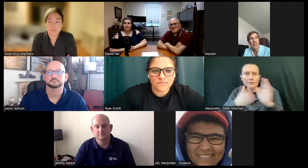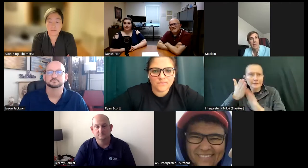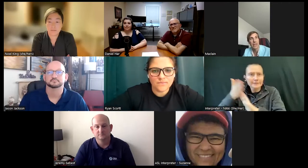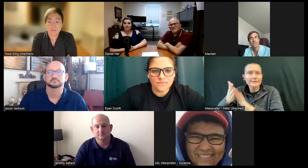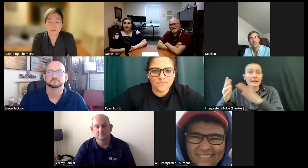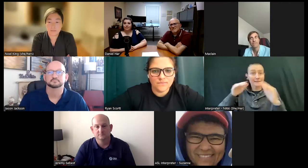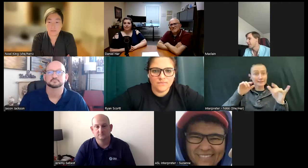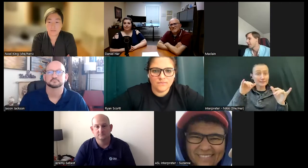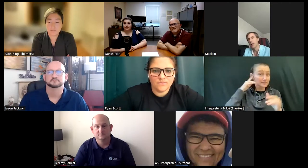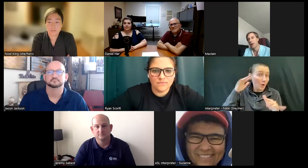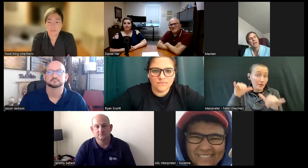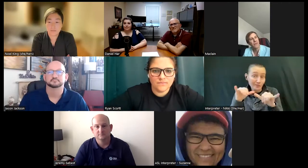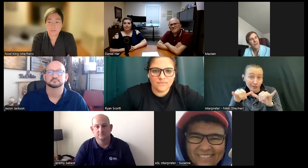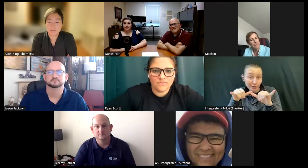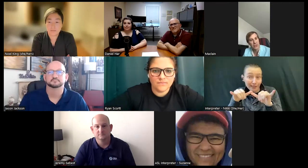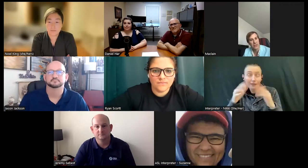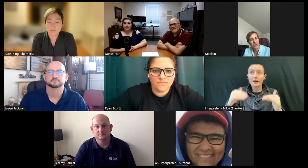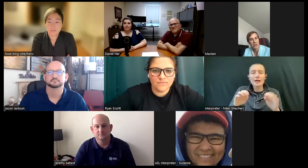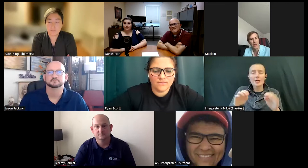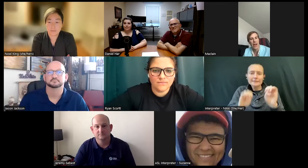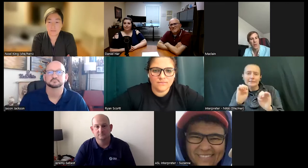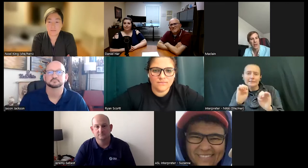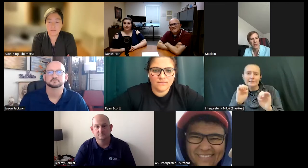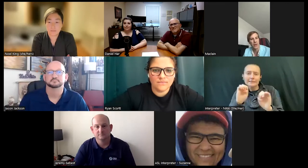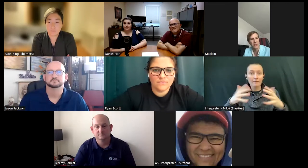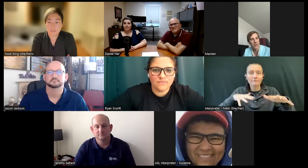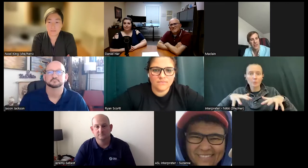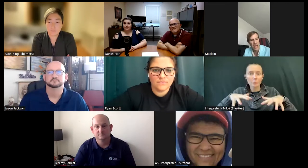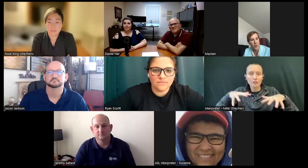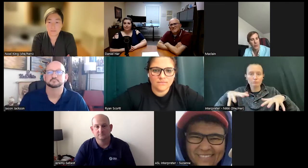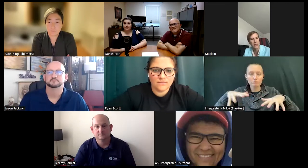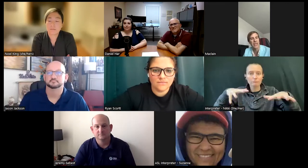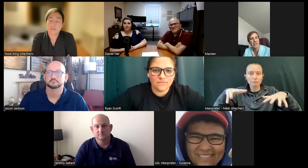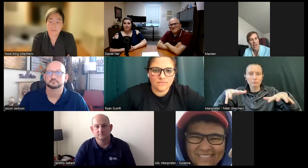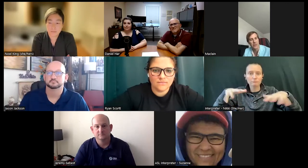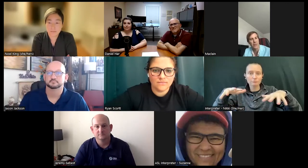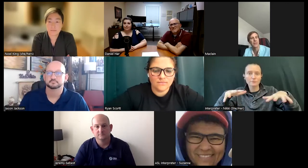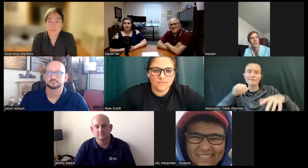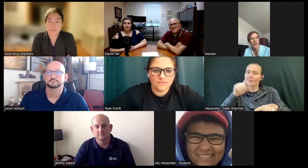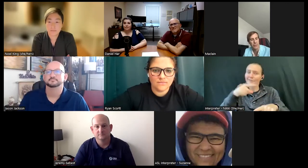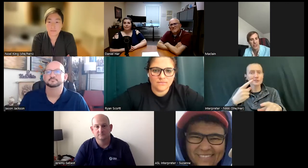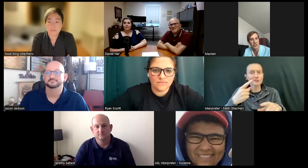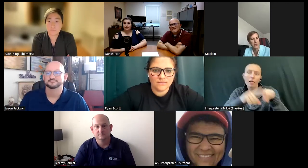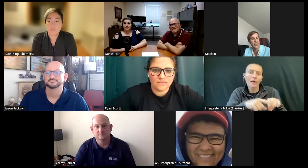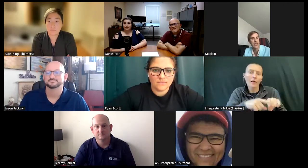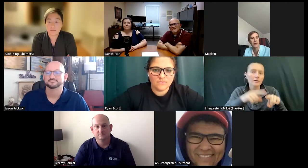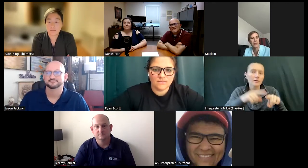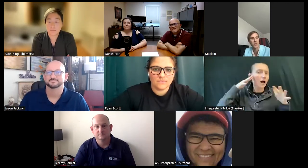like experimenting with vibrations so then that way it didn't rely just on sound we can take sounds and make into the vibrations and I learned how the